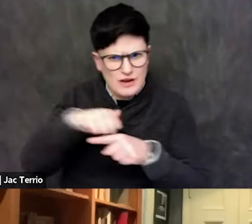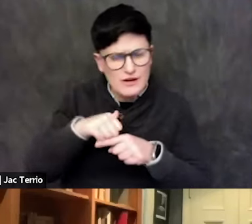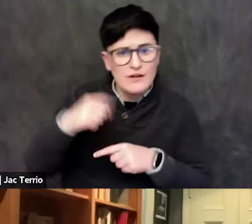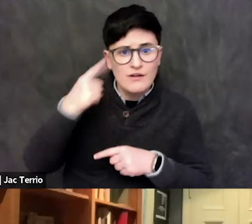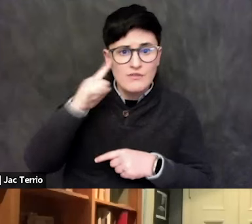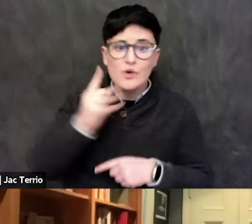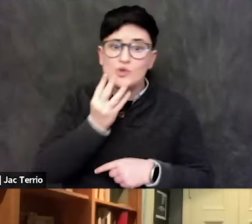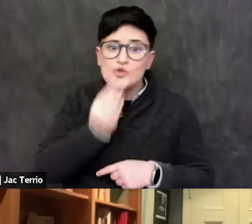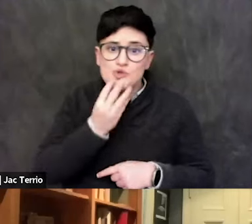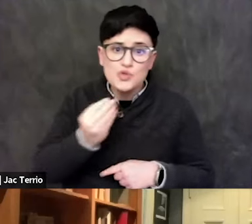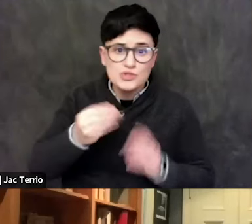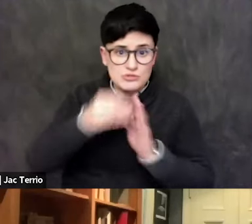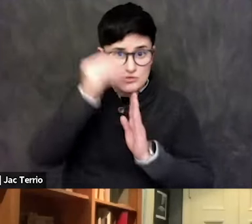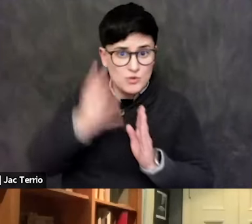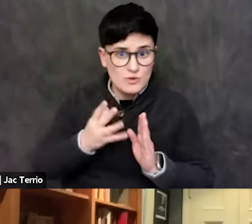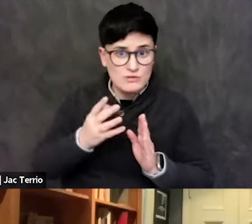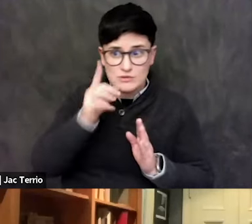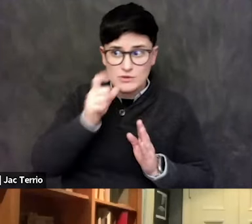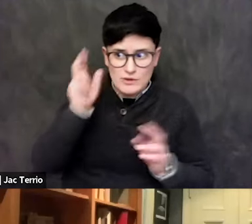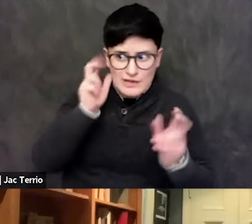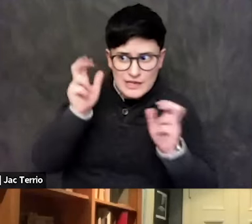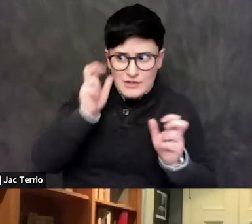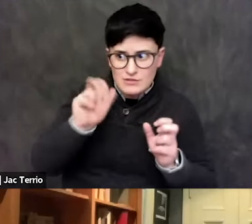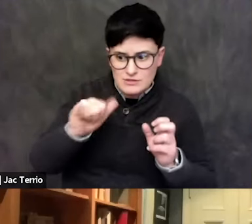who hears that something that happens to them